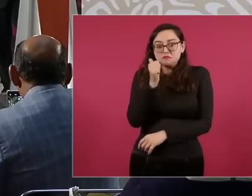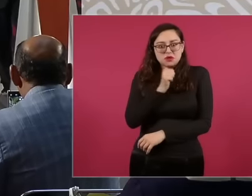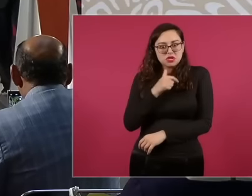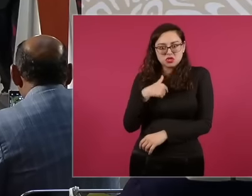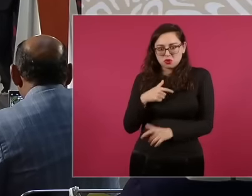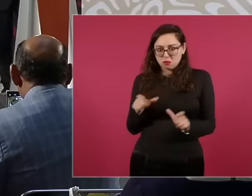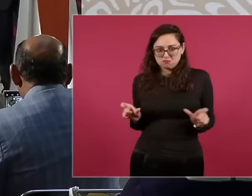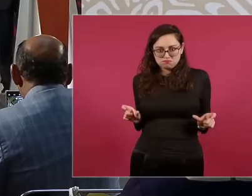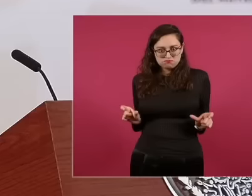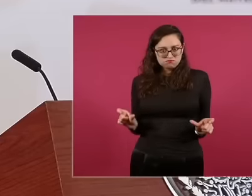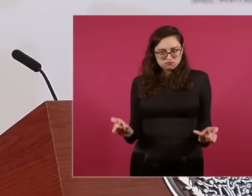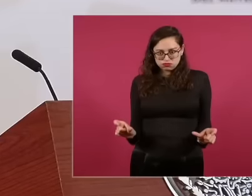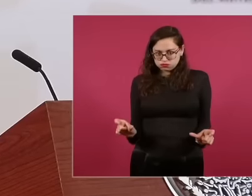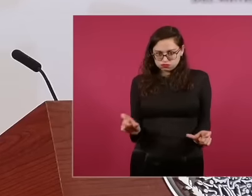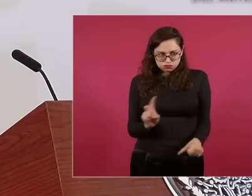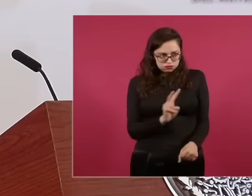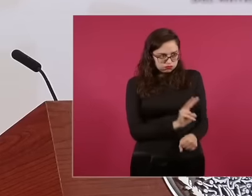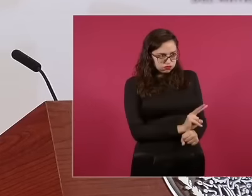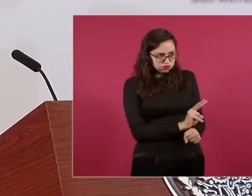so this